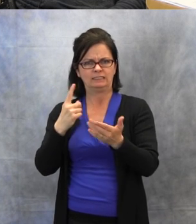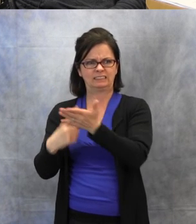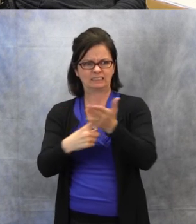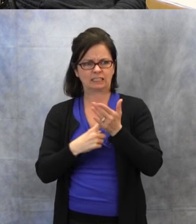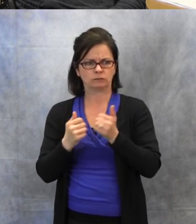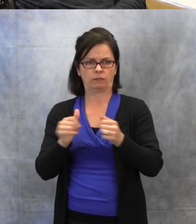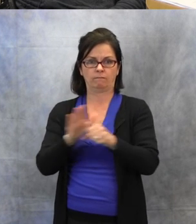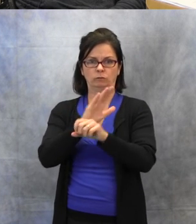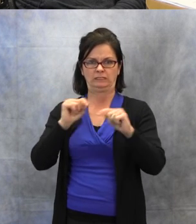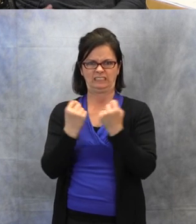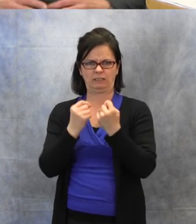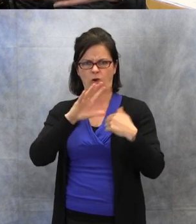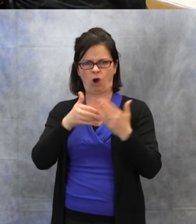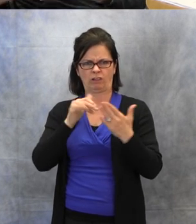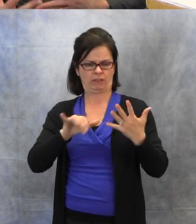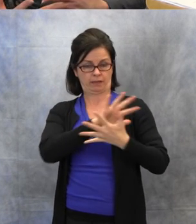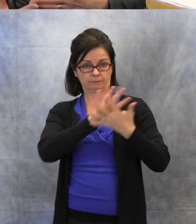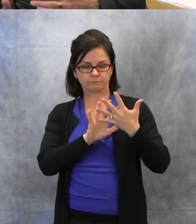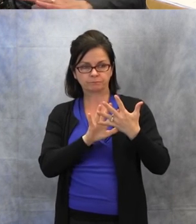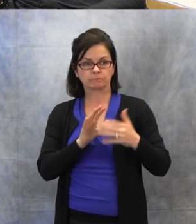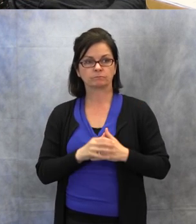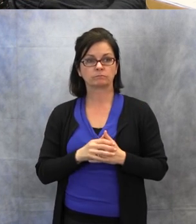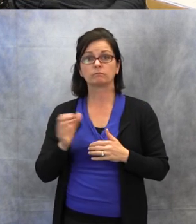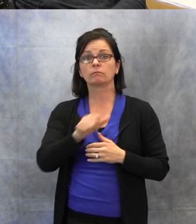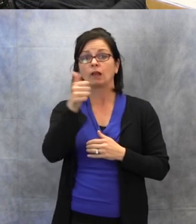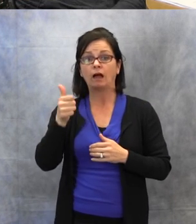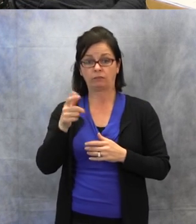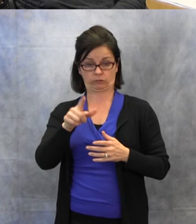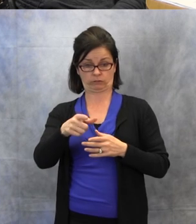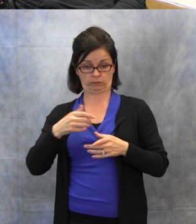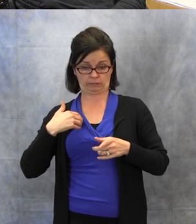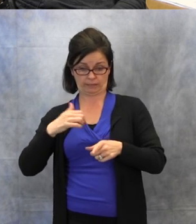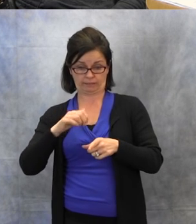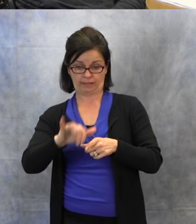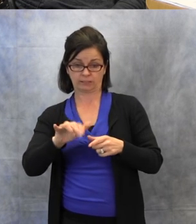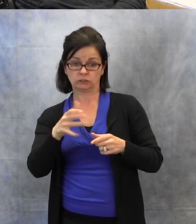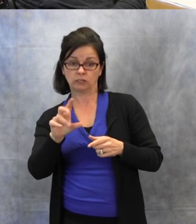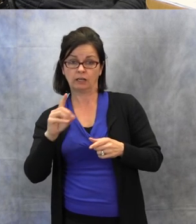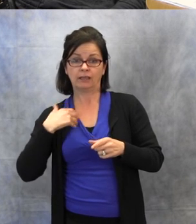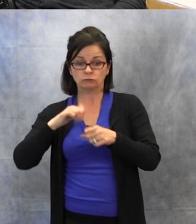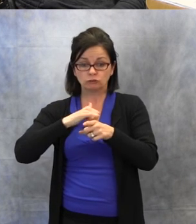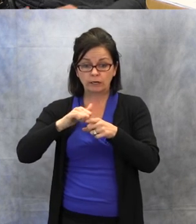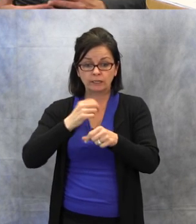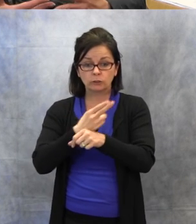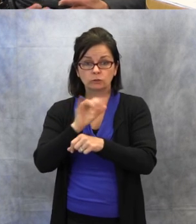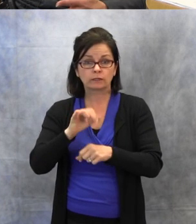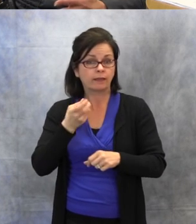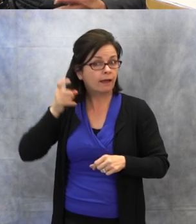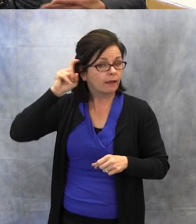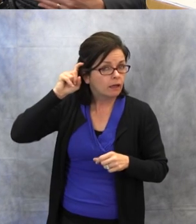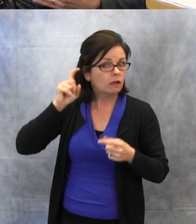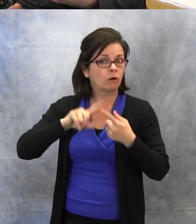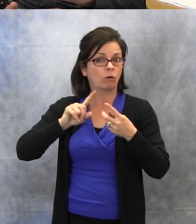Then have they had training in using this application? So of course, with the student getting